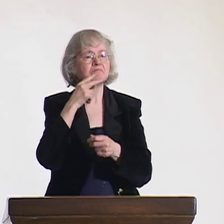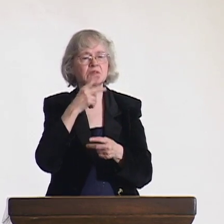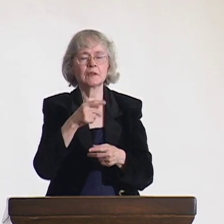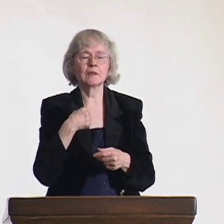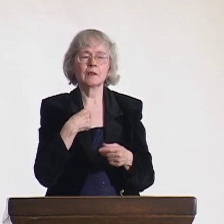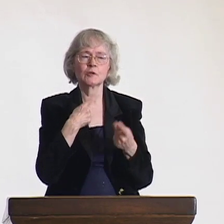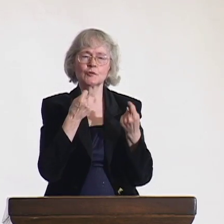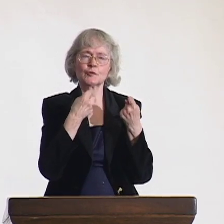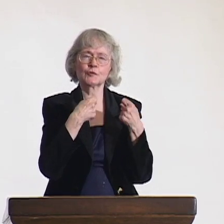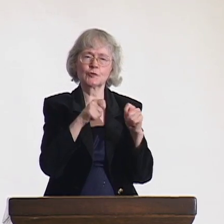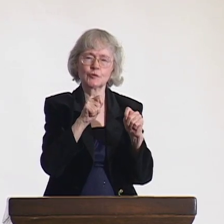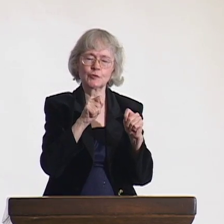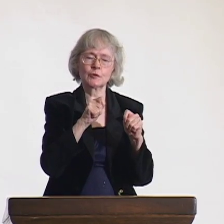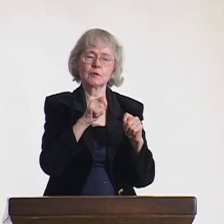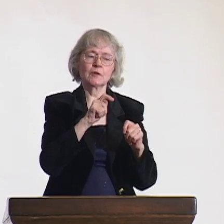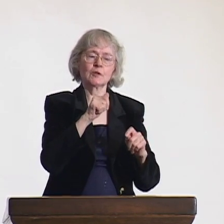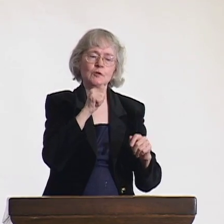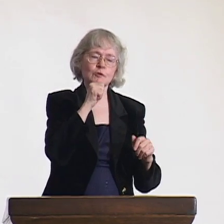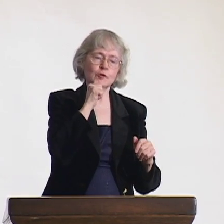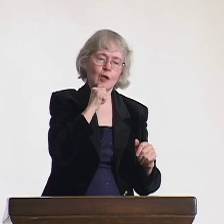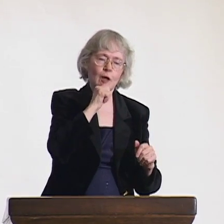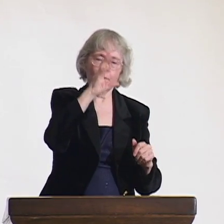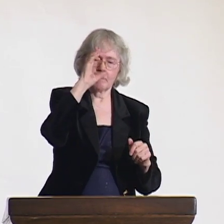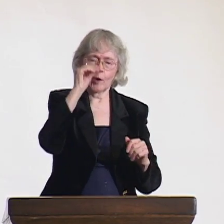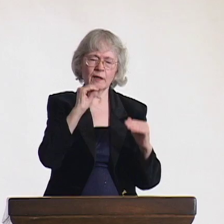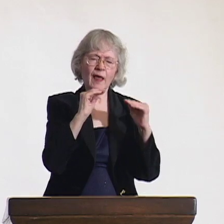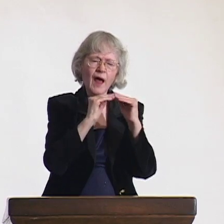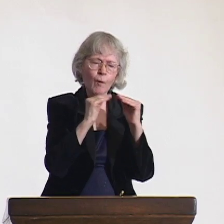and employment opportunities were for women in Iran.